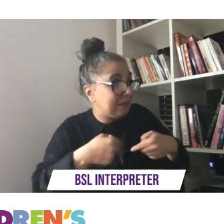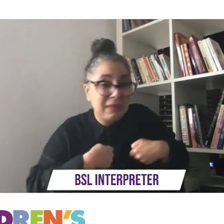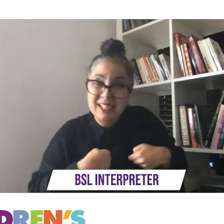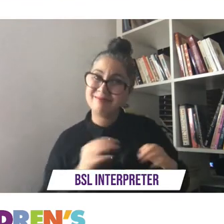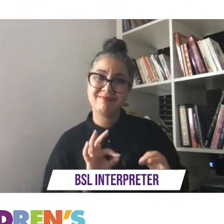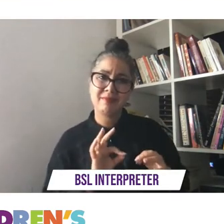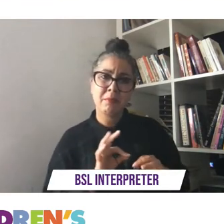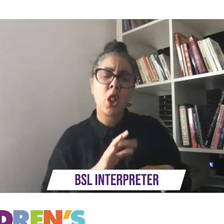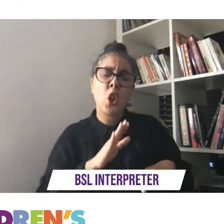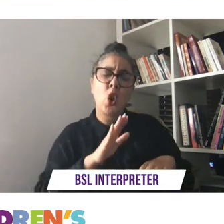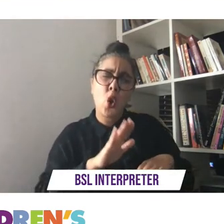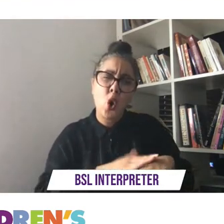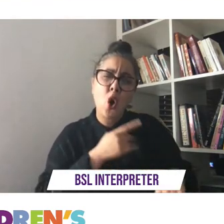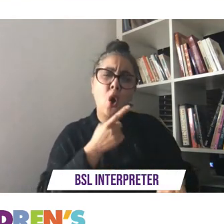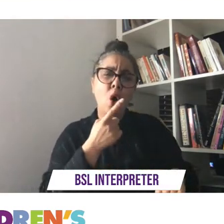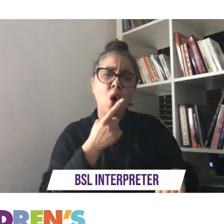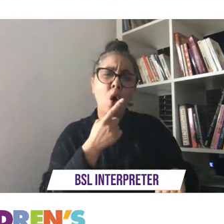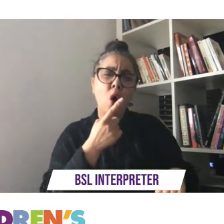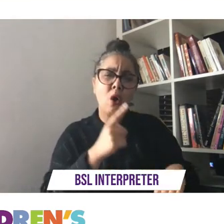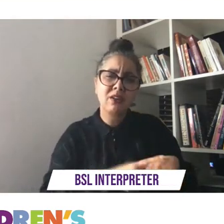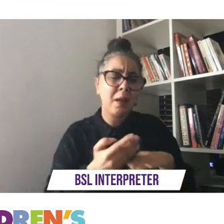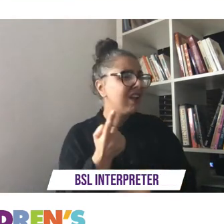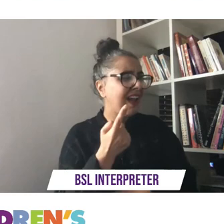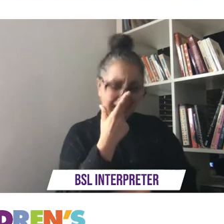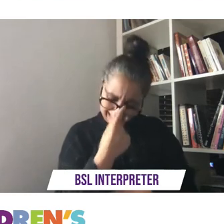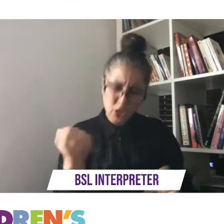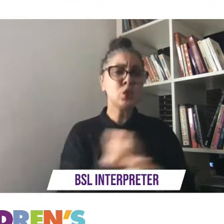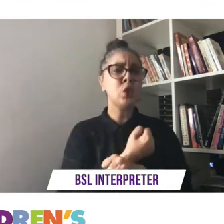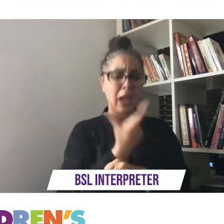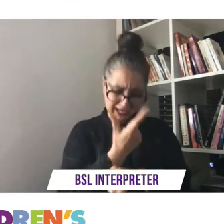i could get into a career that i wanted to and i think it's important especially for everyone